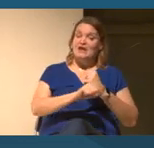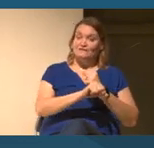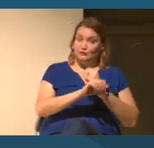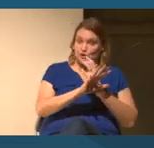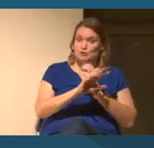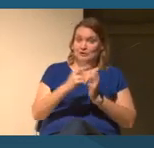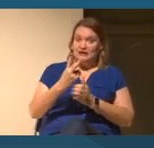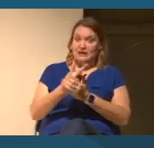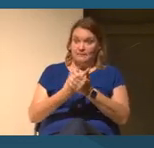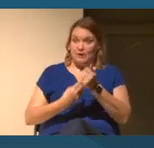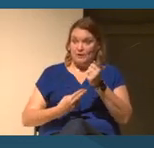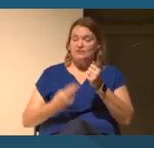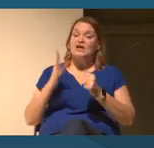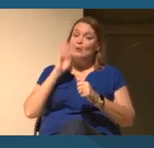times virtually as well.